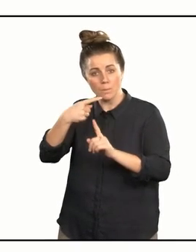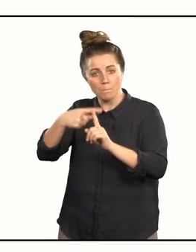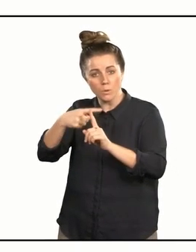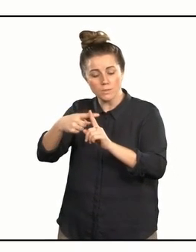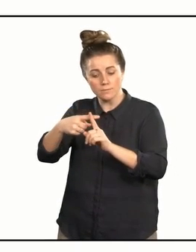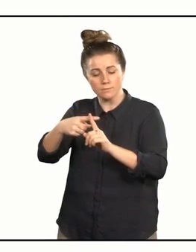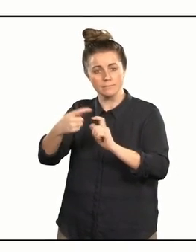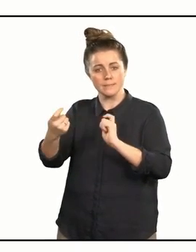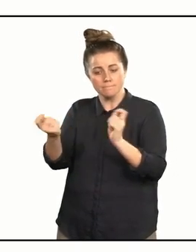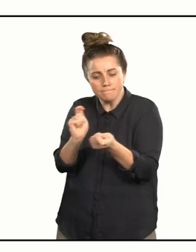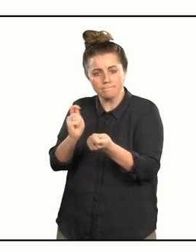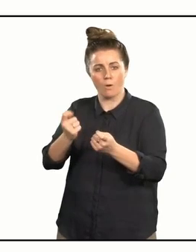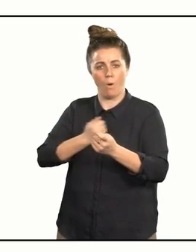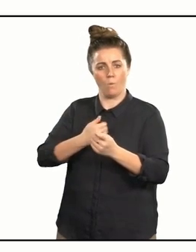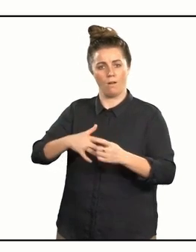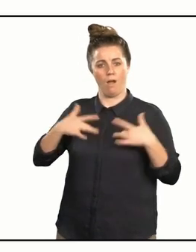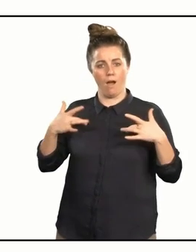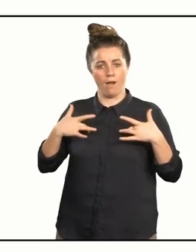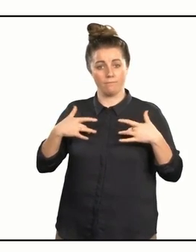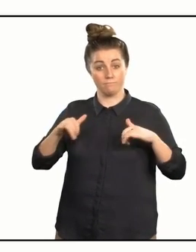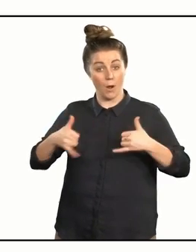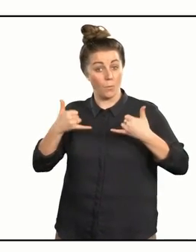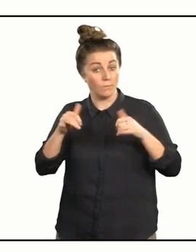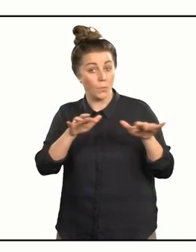and making personal change. The award goes to